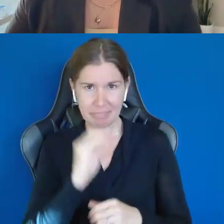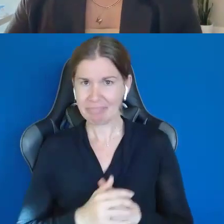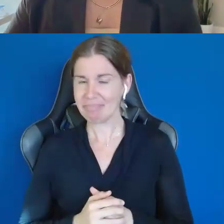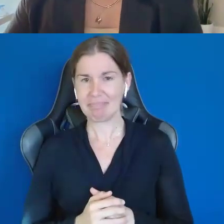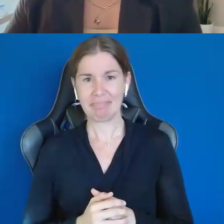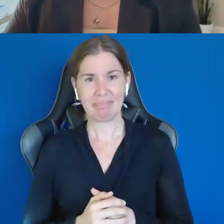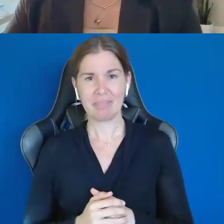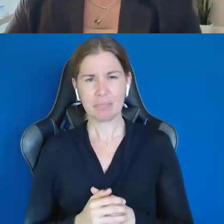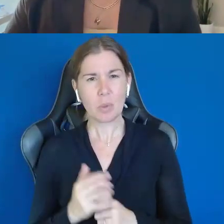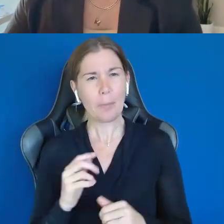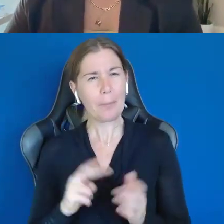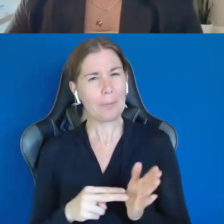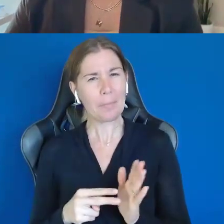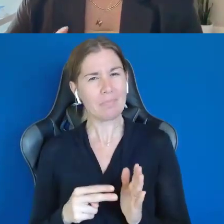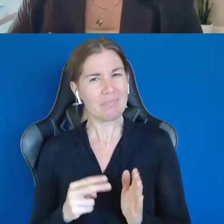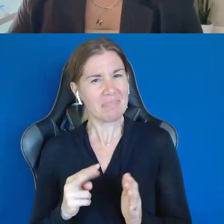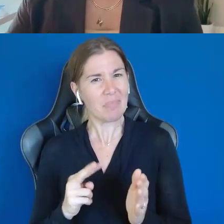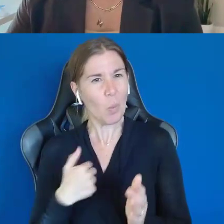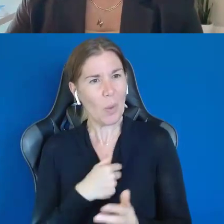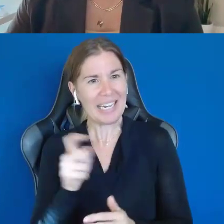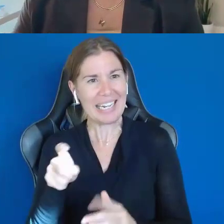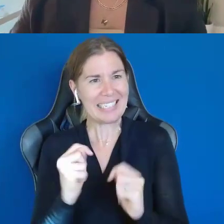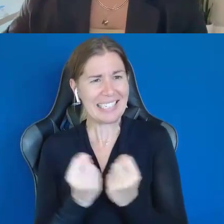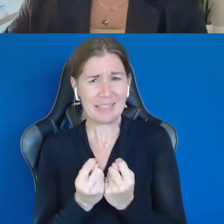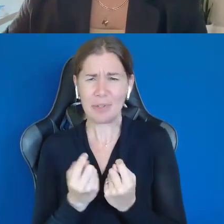And so, we need a team. So, thank you for sharing that.